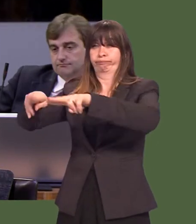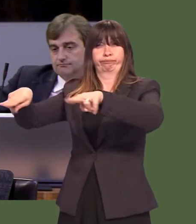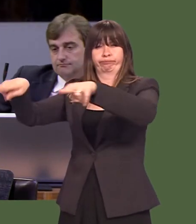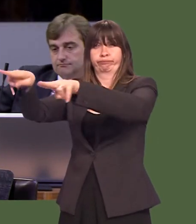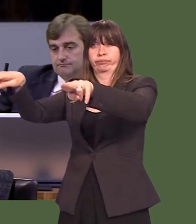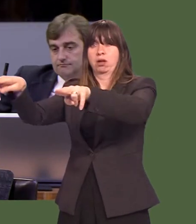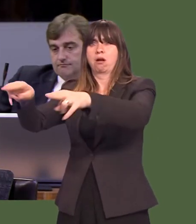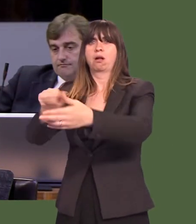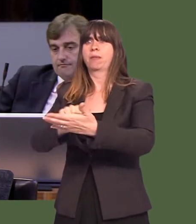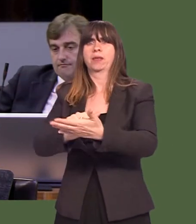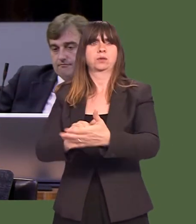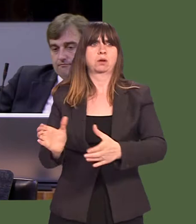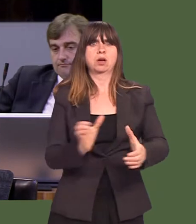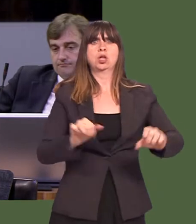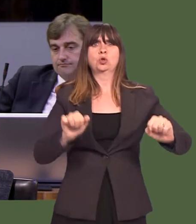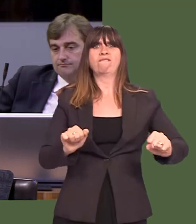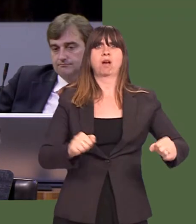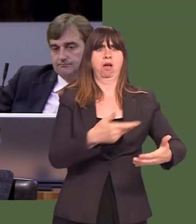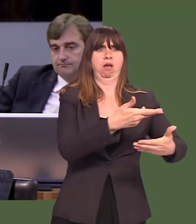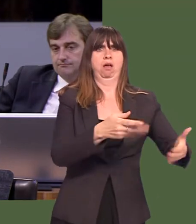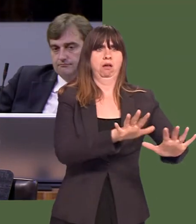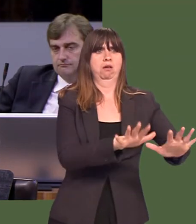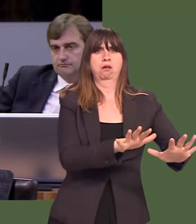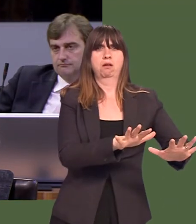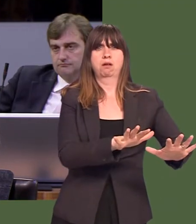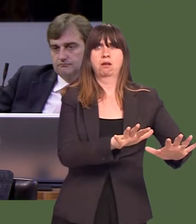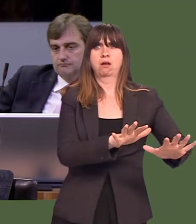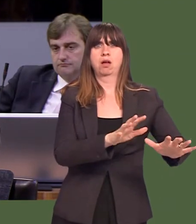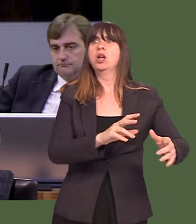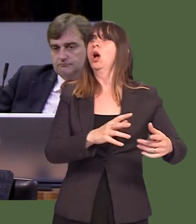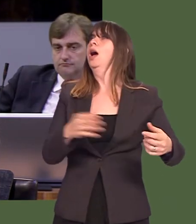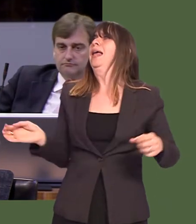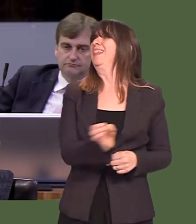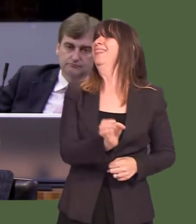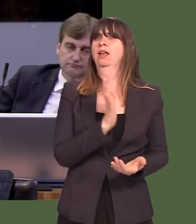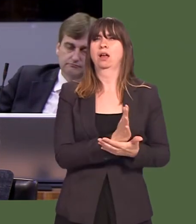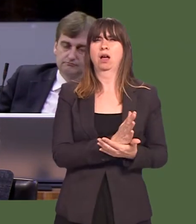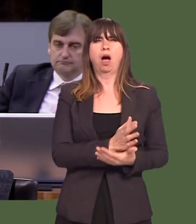in mental health, people are put on sofas to try and meet the targets. That cannot be right.